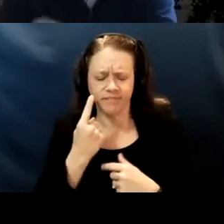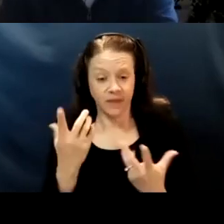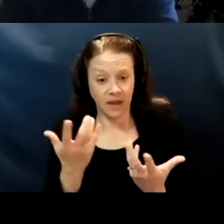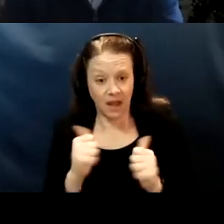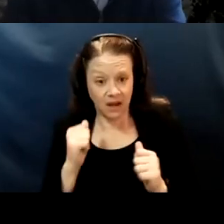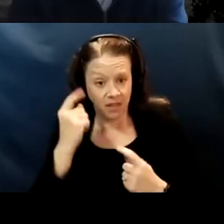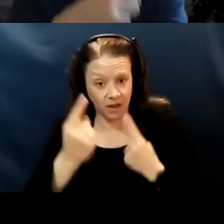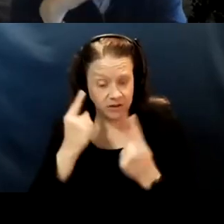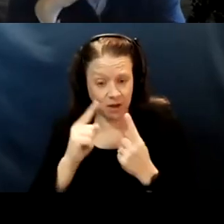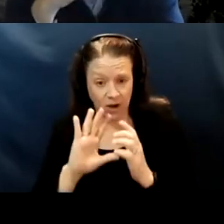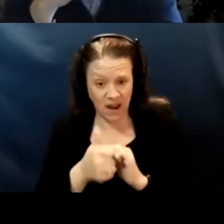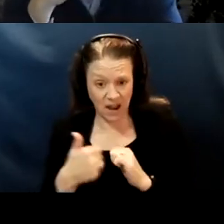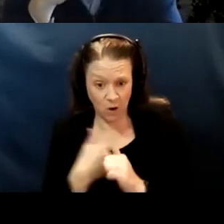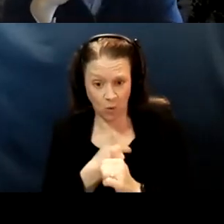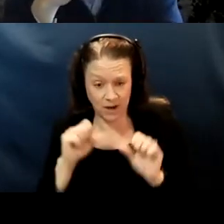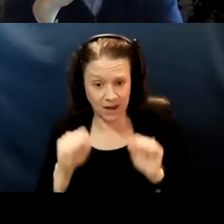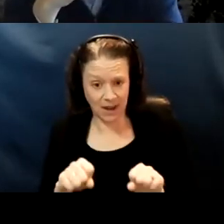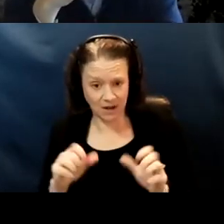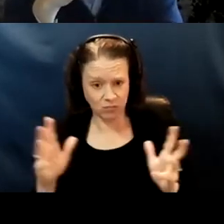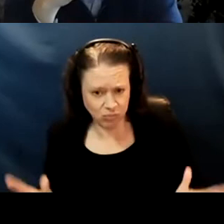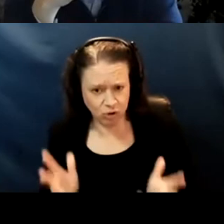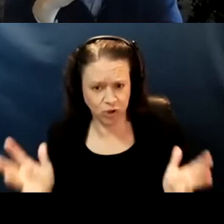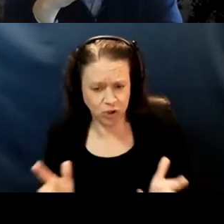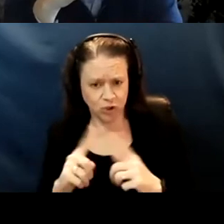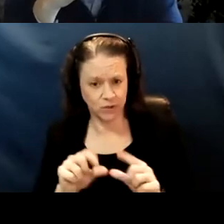how we can push to continue to work together